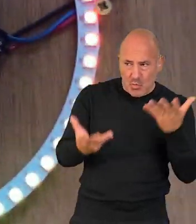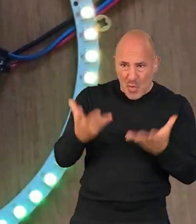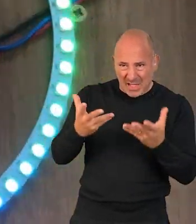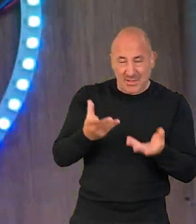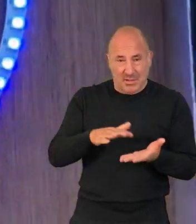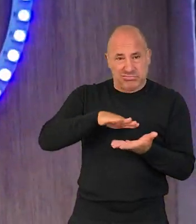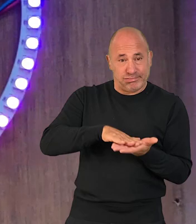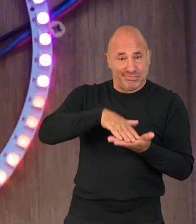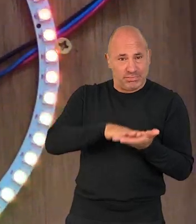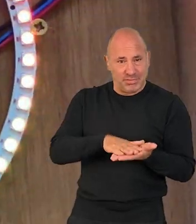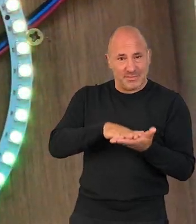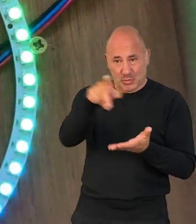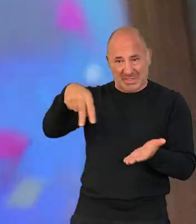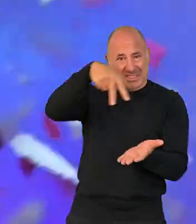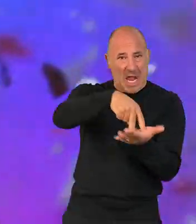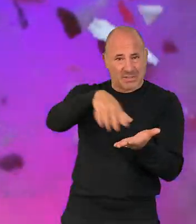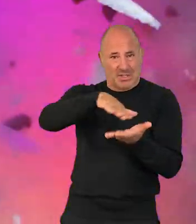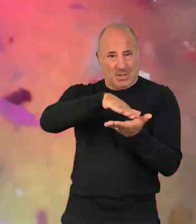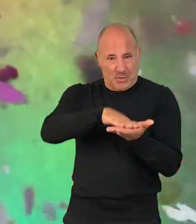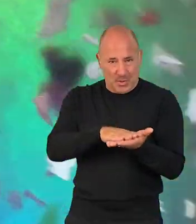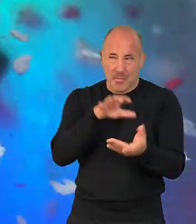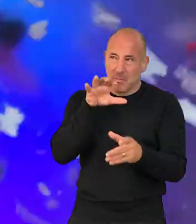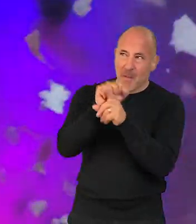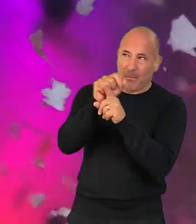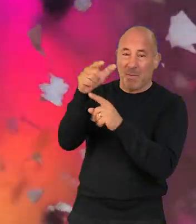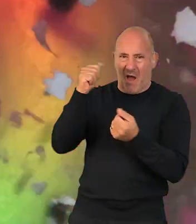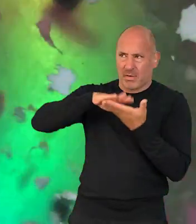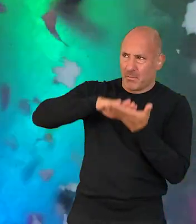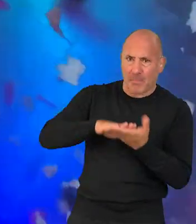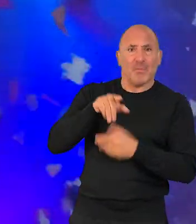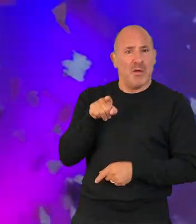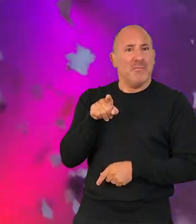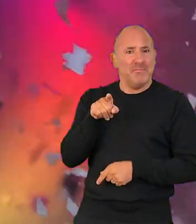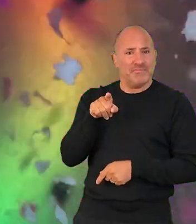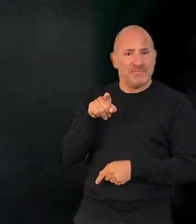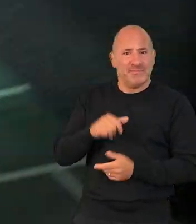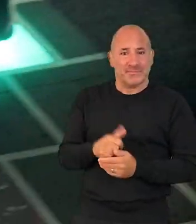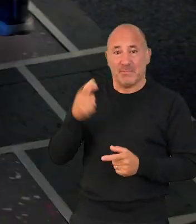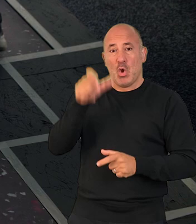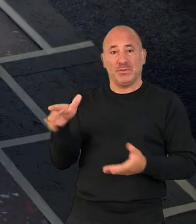of people going across it. So when you stand on it, it can detect that there's pressure applied to it, and when someone steps on it,